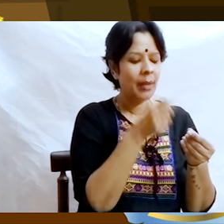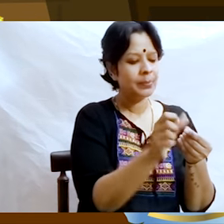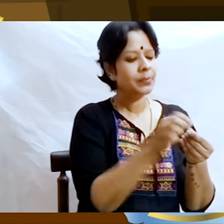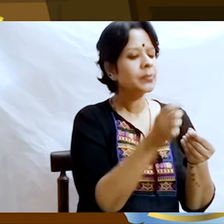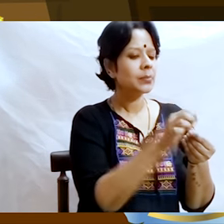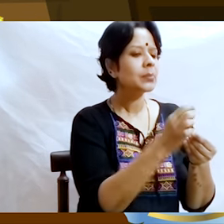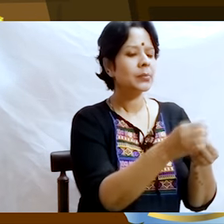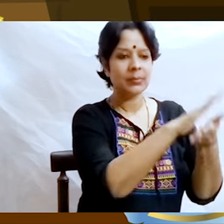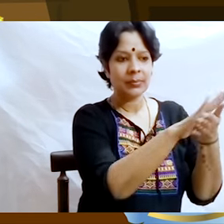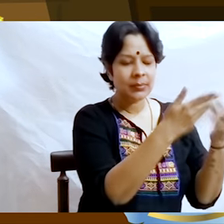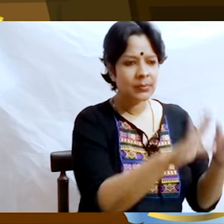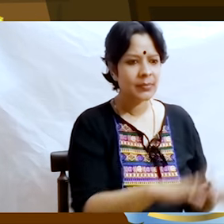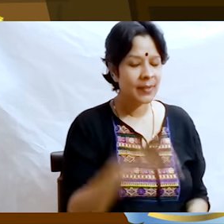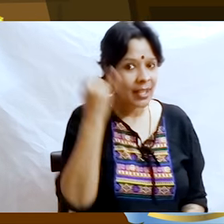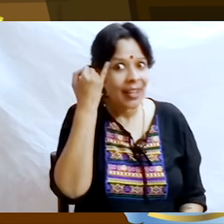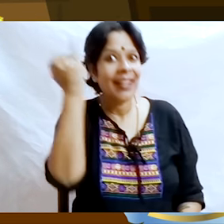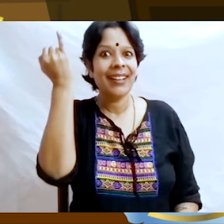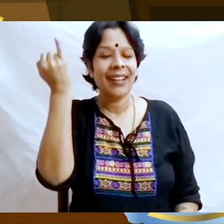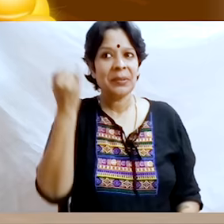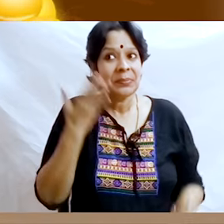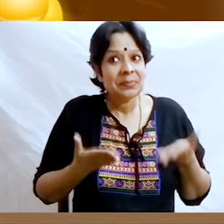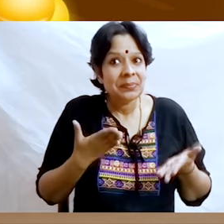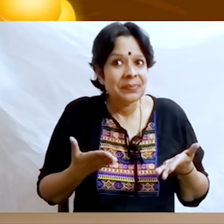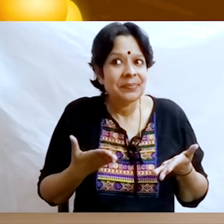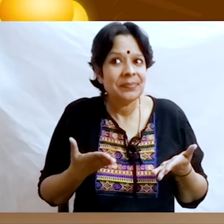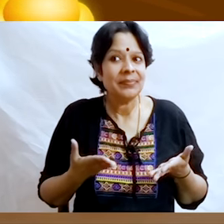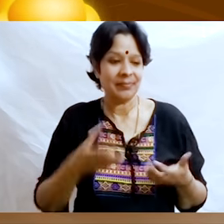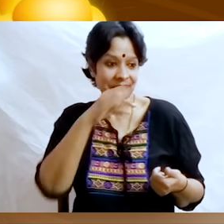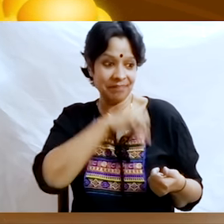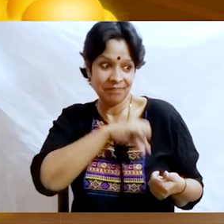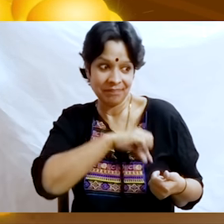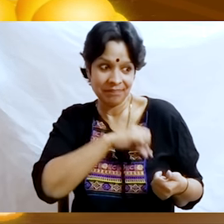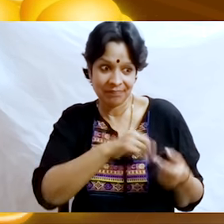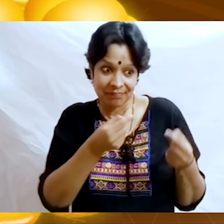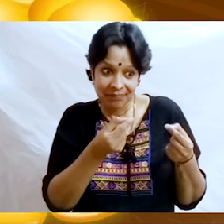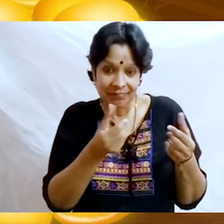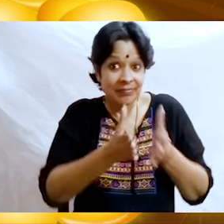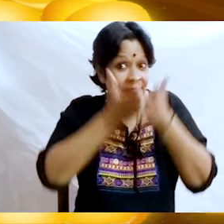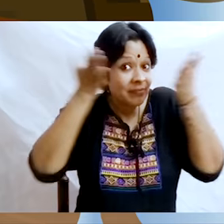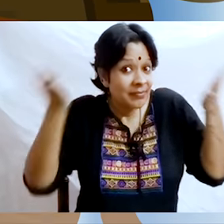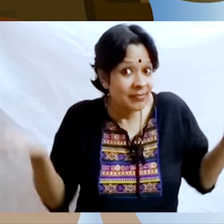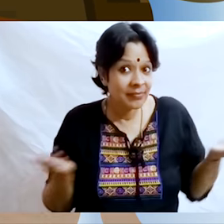The idea came to him that he could get all the golden eggs at once by killing the goose and cutting it open